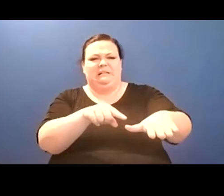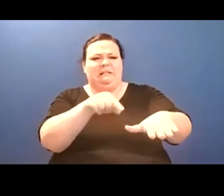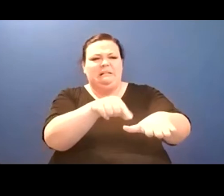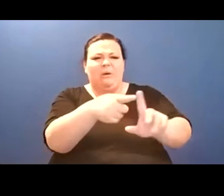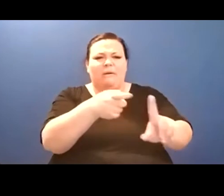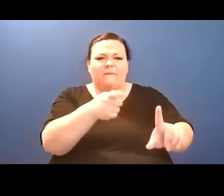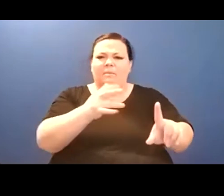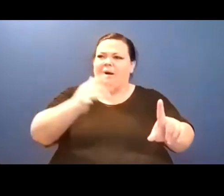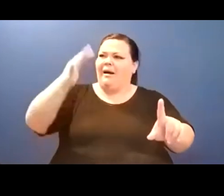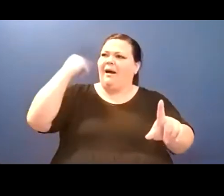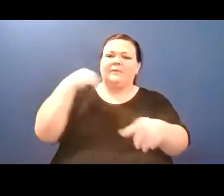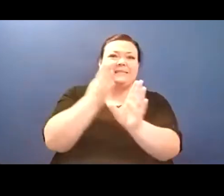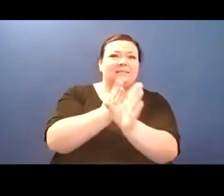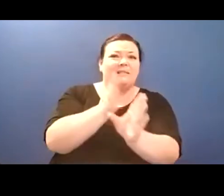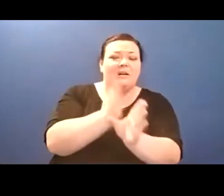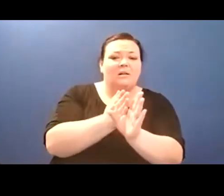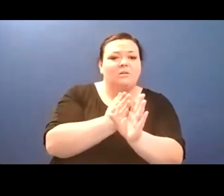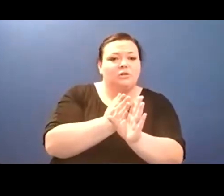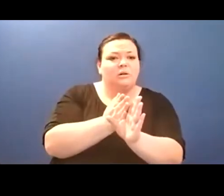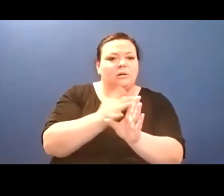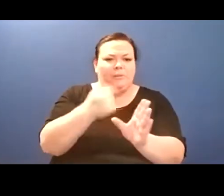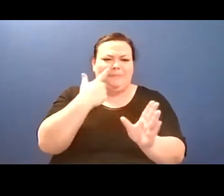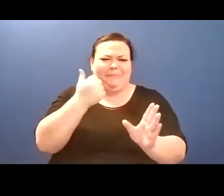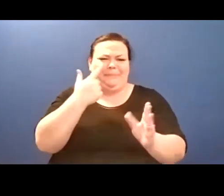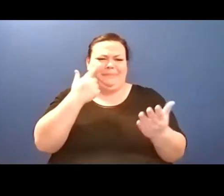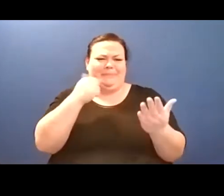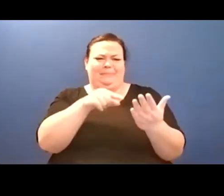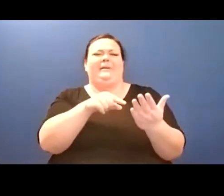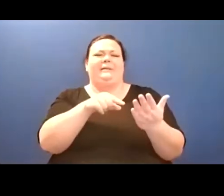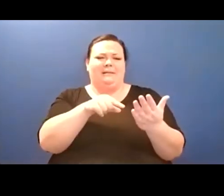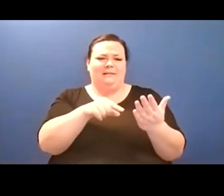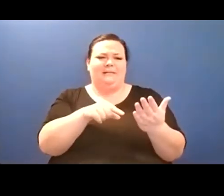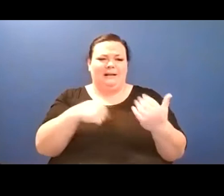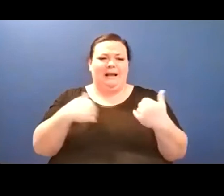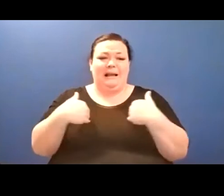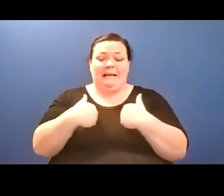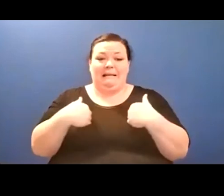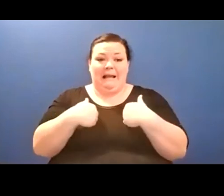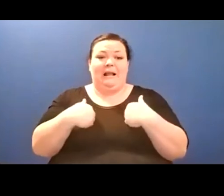zone into obliteration, lying out of an abundance of caution in untimely grasses./